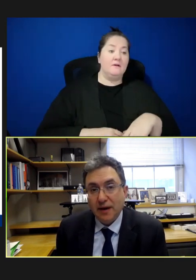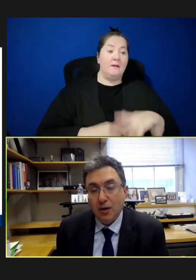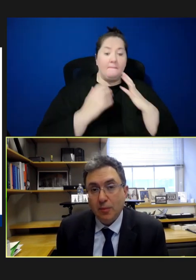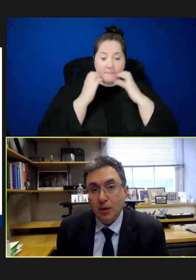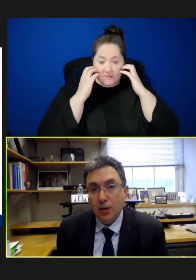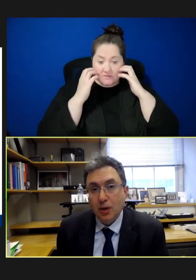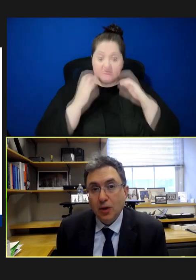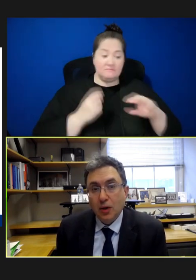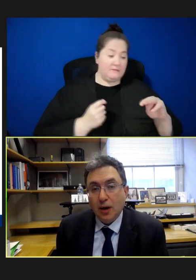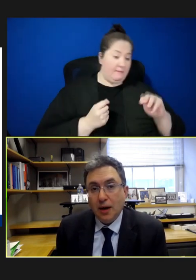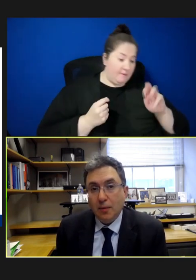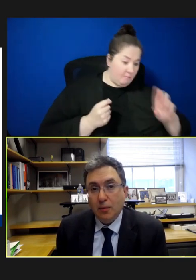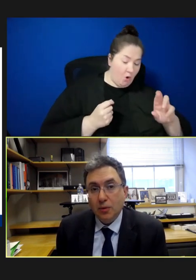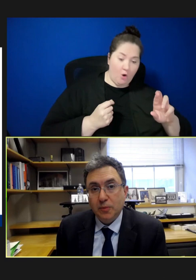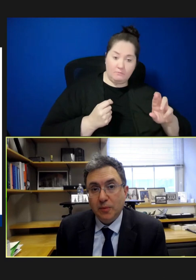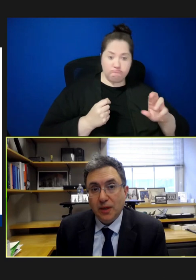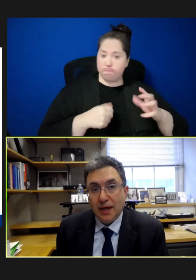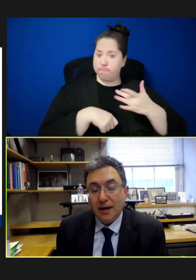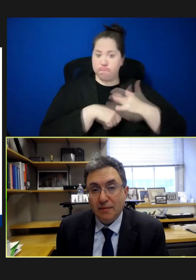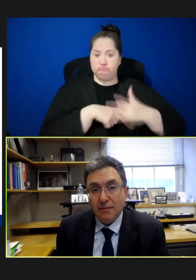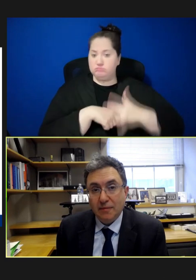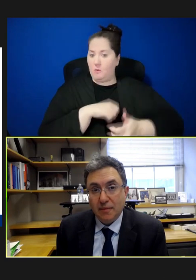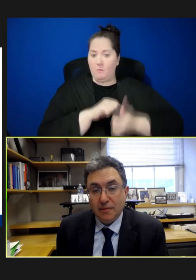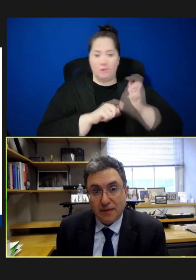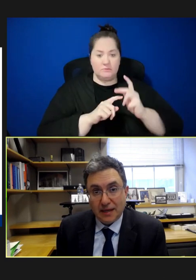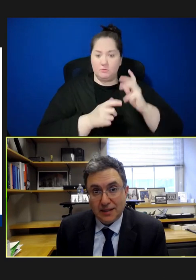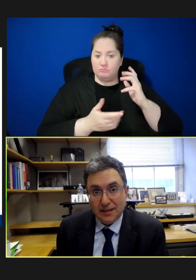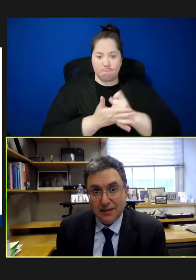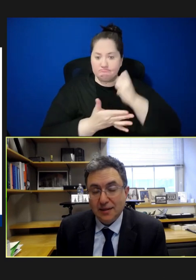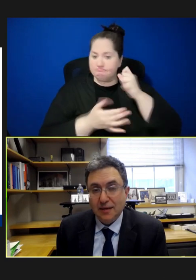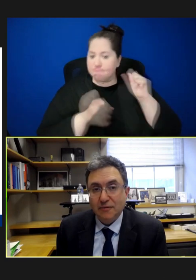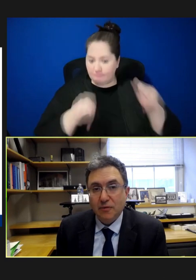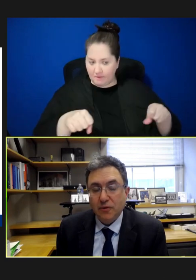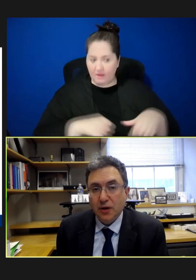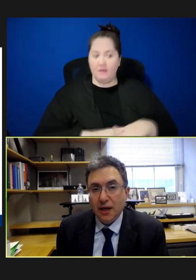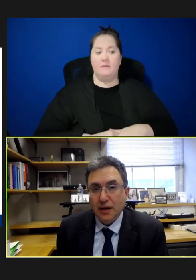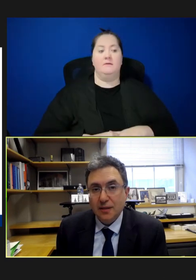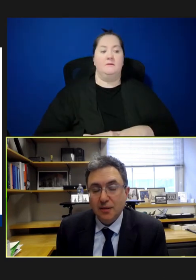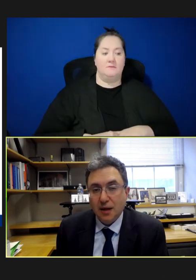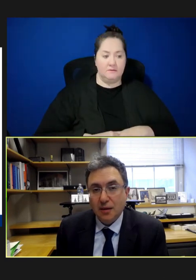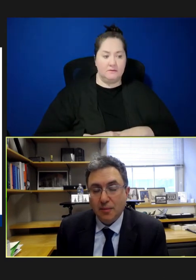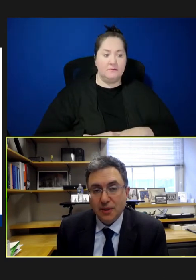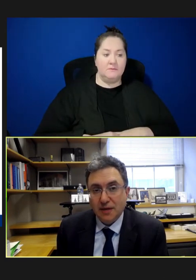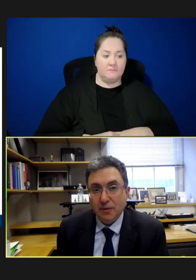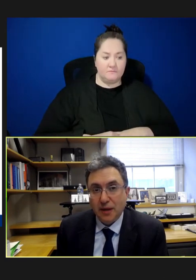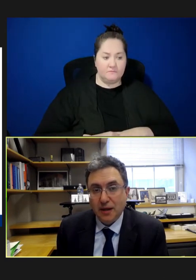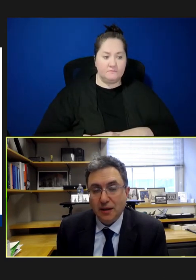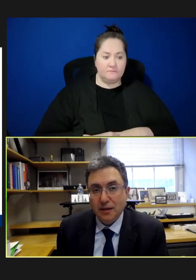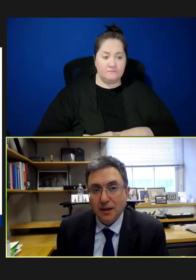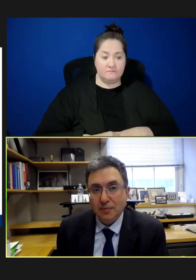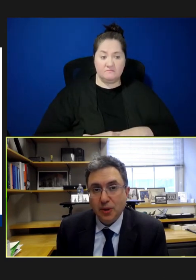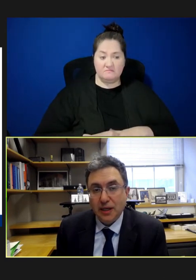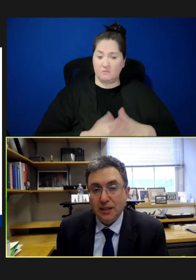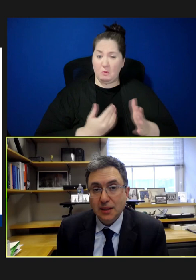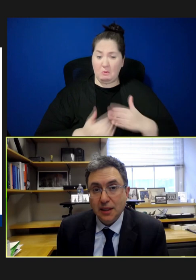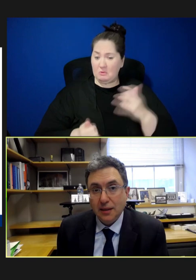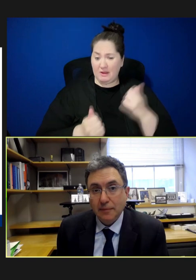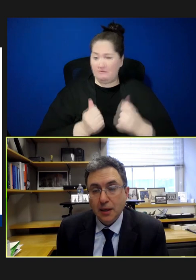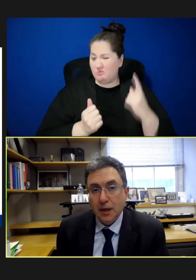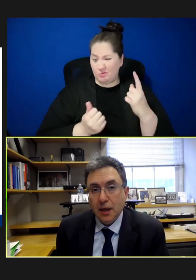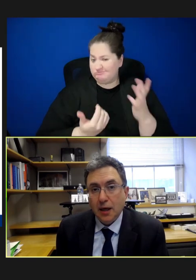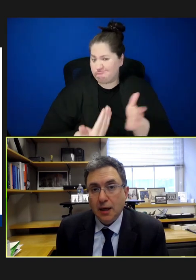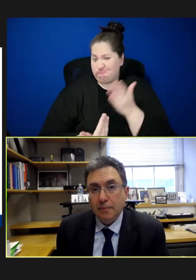available. Most people can get vaccines for their kids, almost everybody, pretty easily